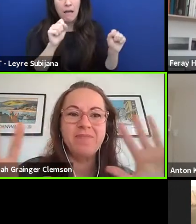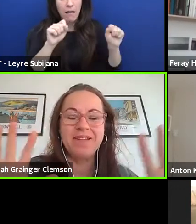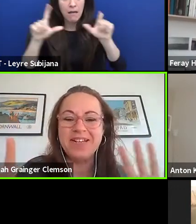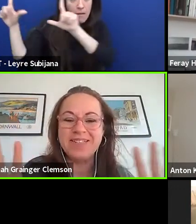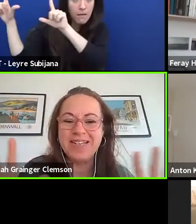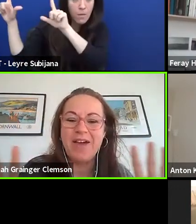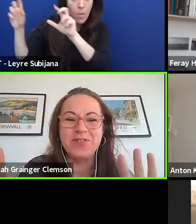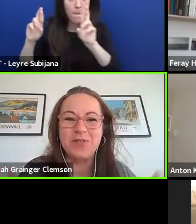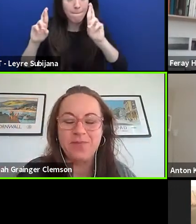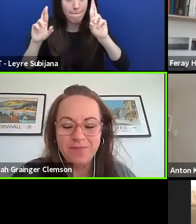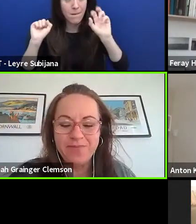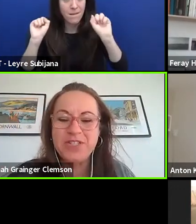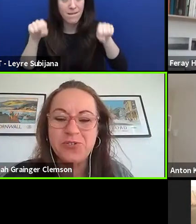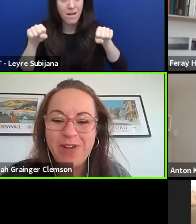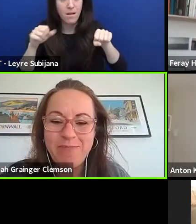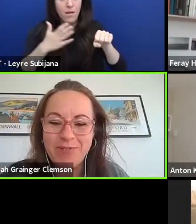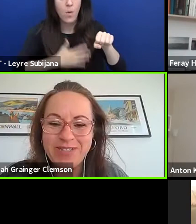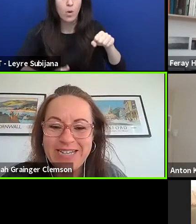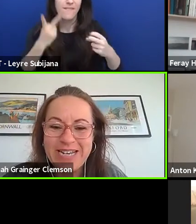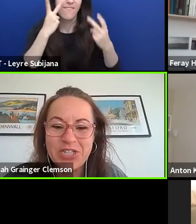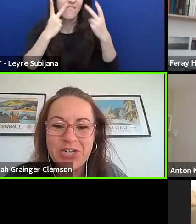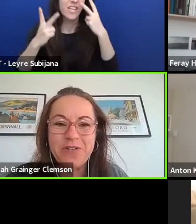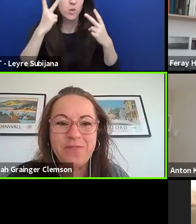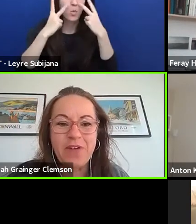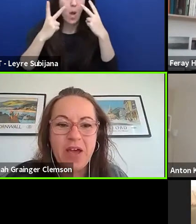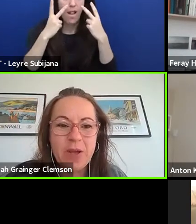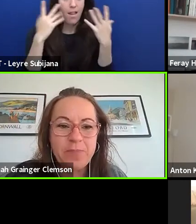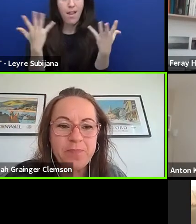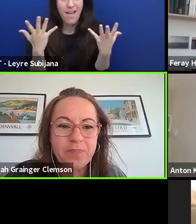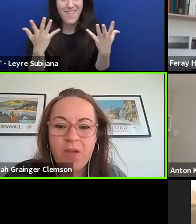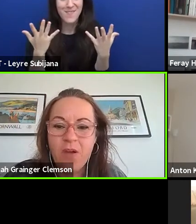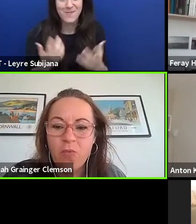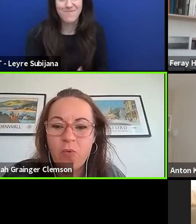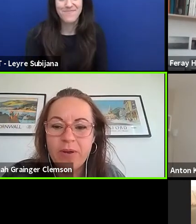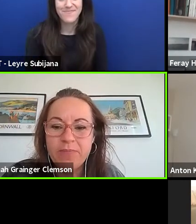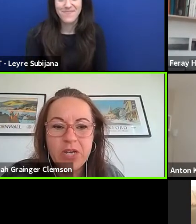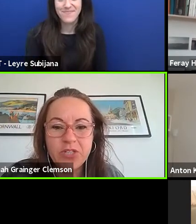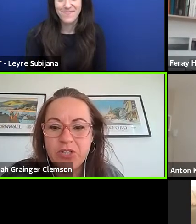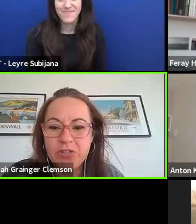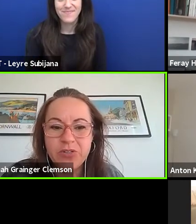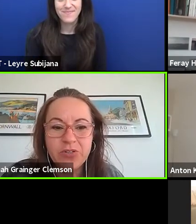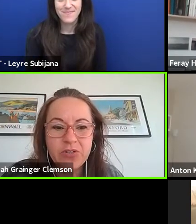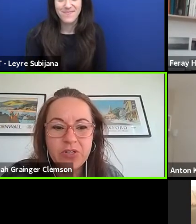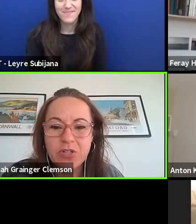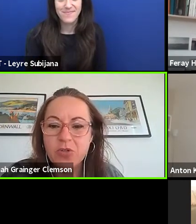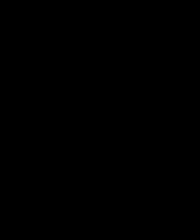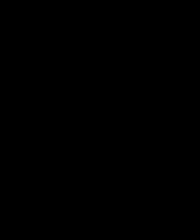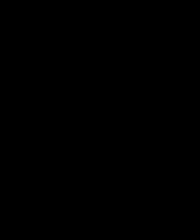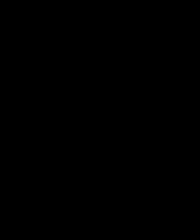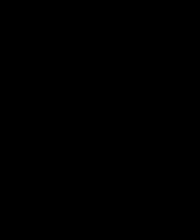'cause I like to have a sort of visual representation of what I'm going to talk about.